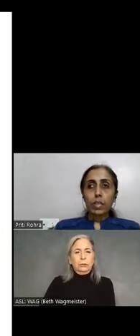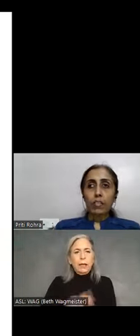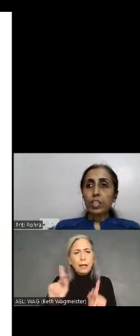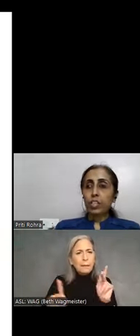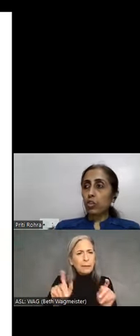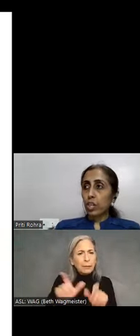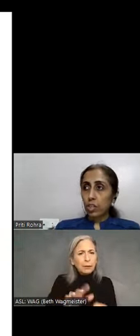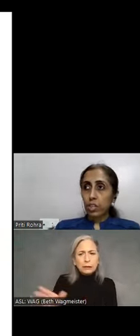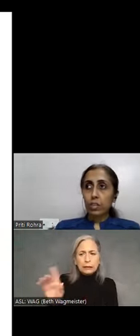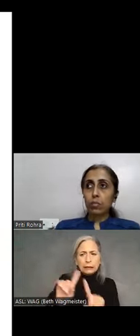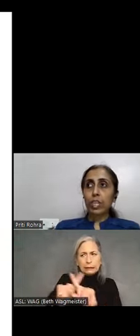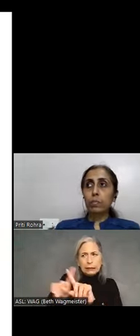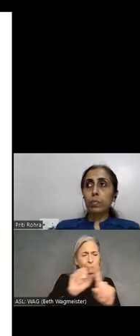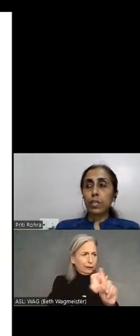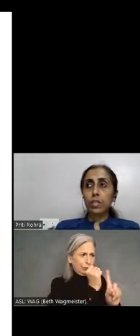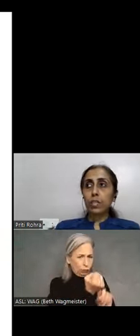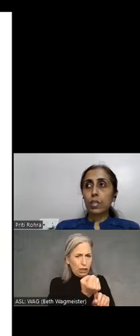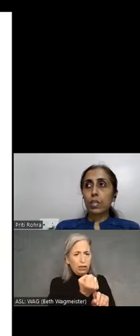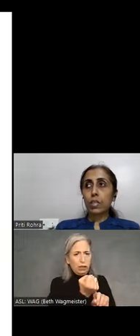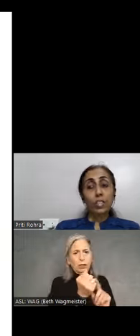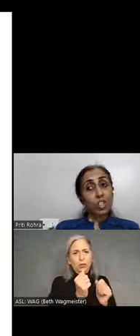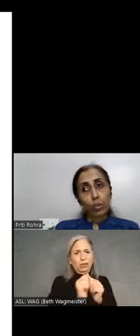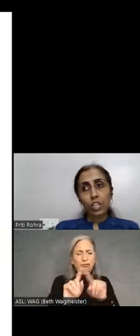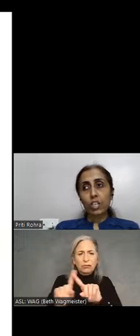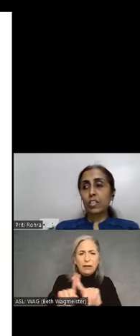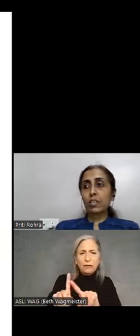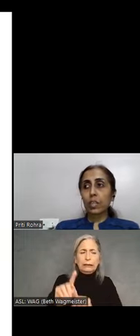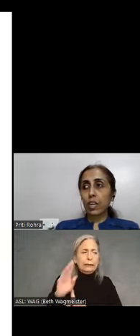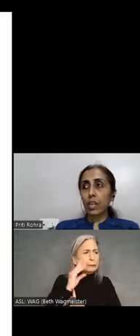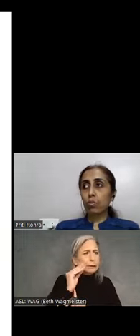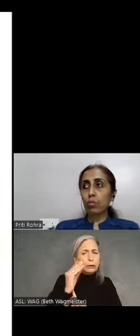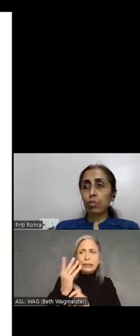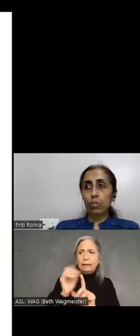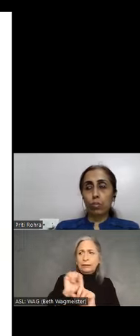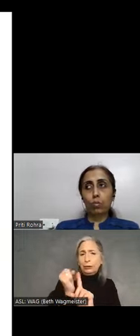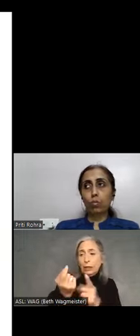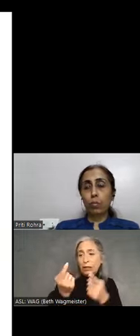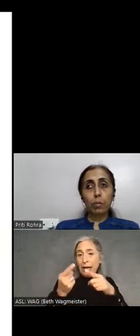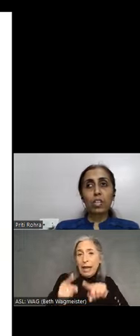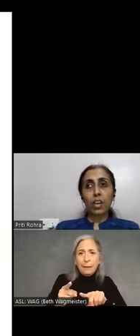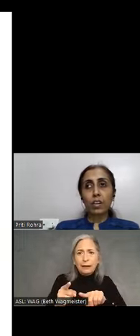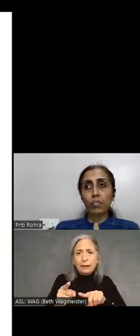different situations who experience a situation disability like those who may be tired after